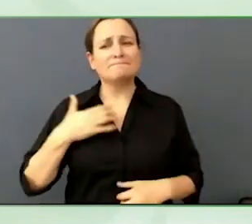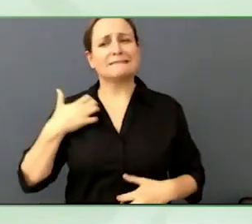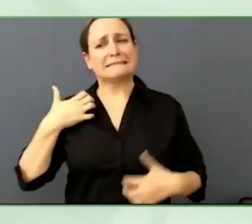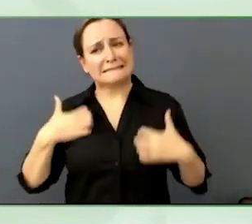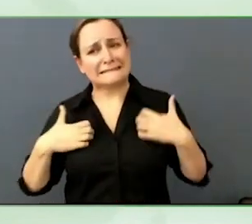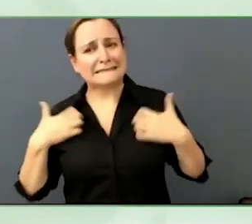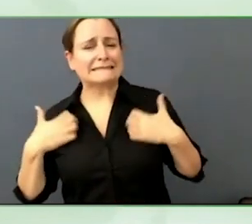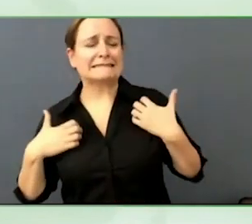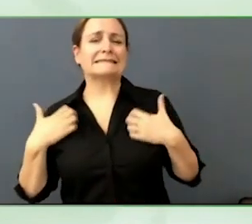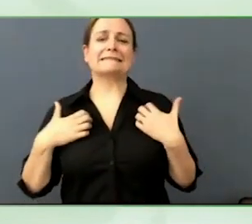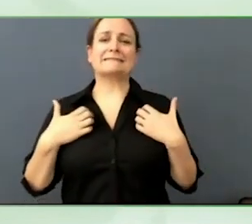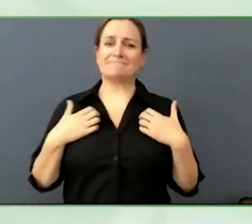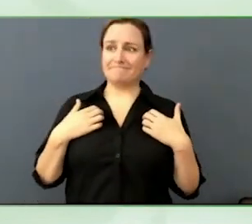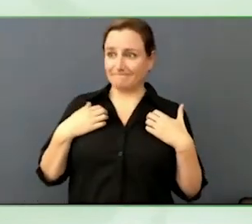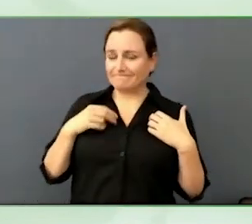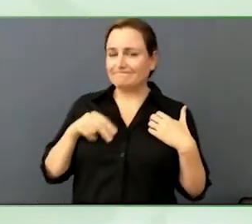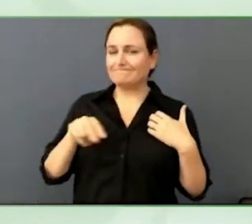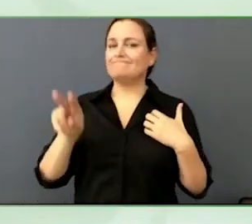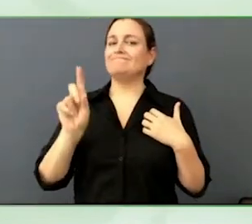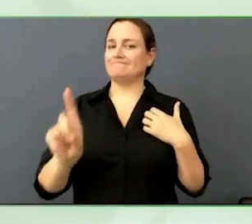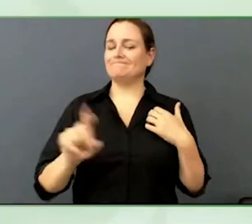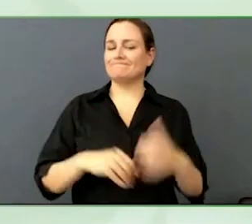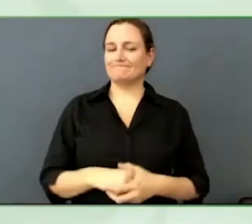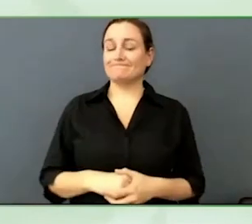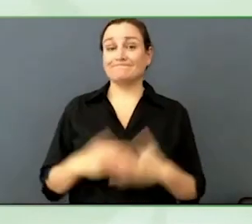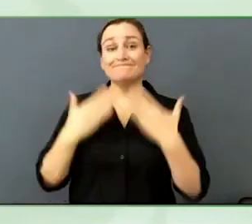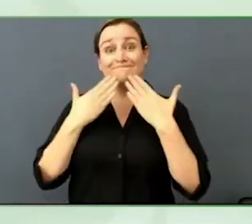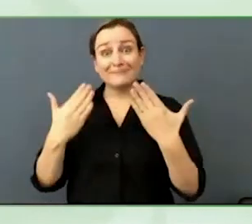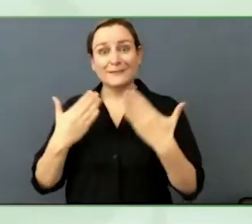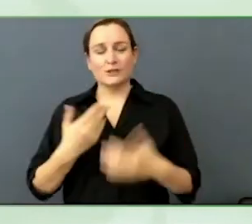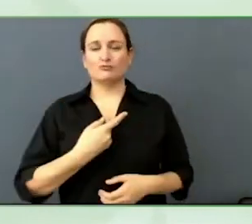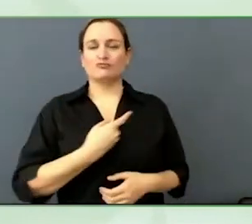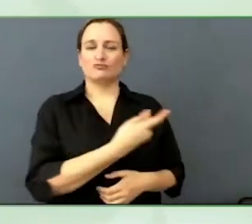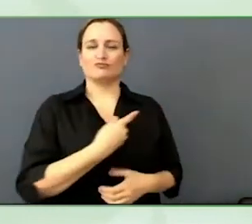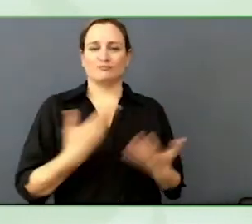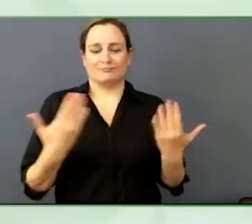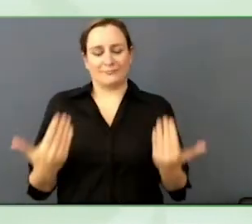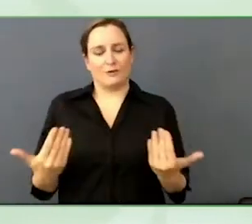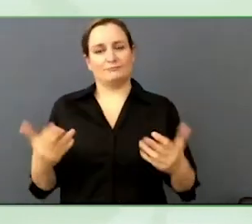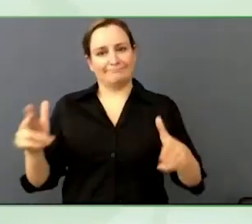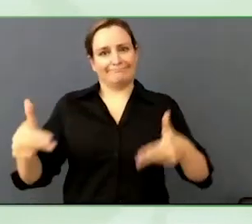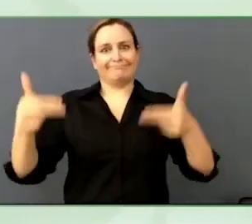We thank Zero Conference for this opportunity to talk about human